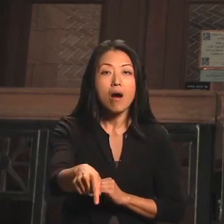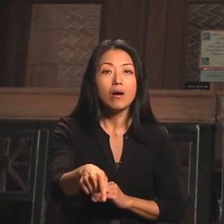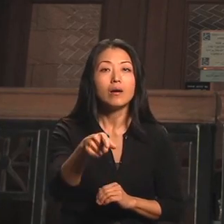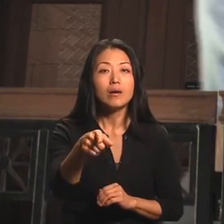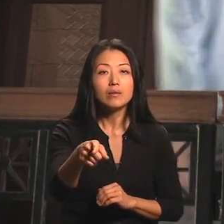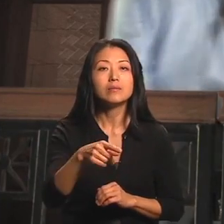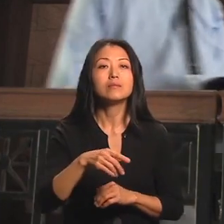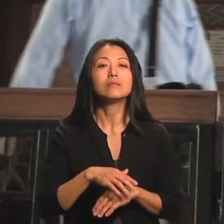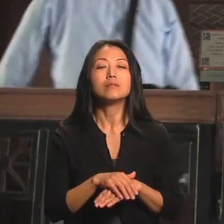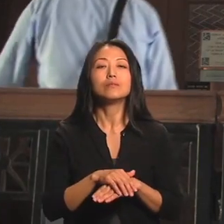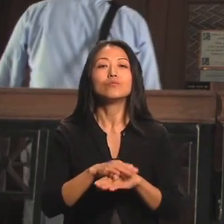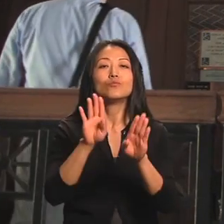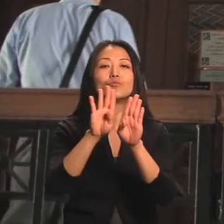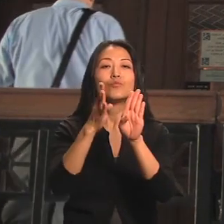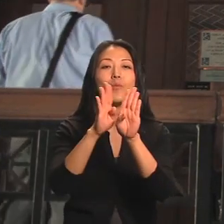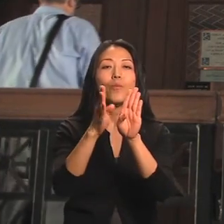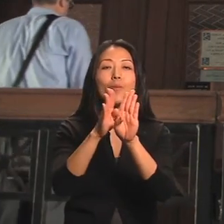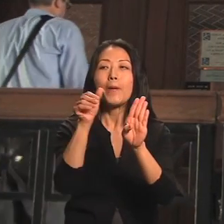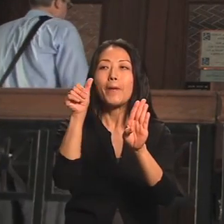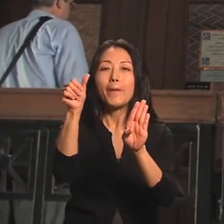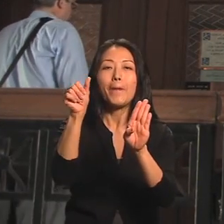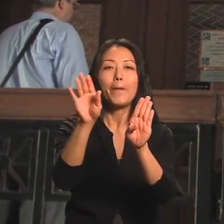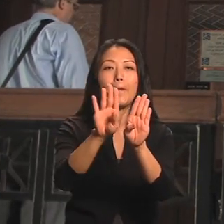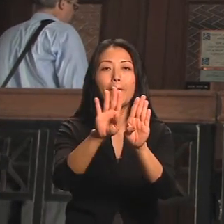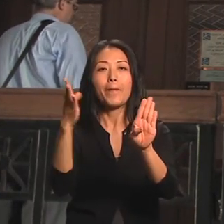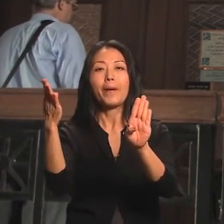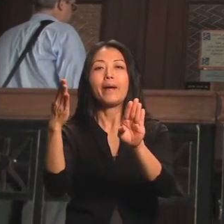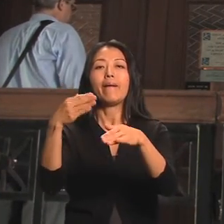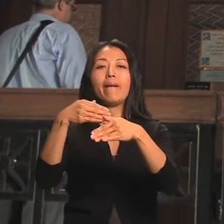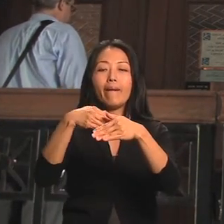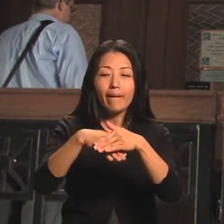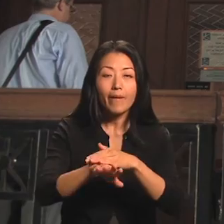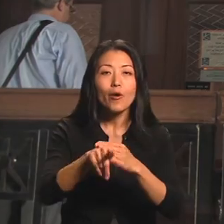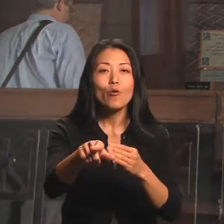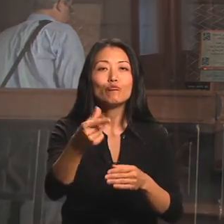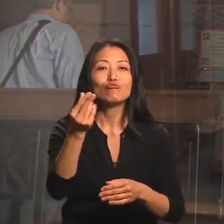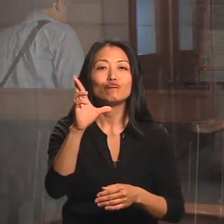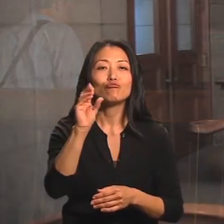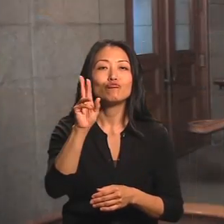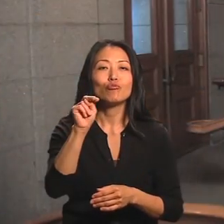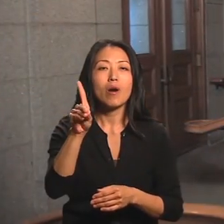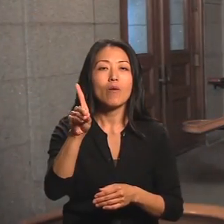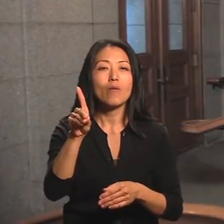to enter the Capitol building. The door will open electronically.